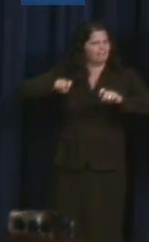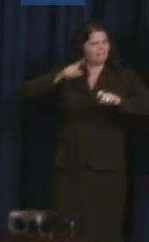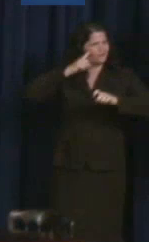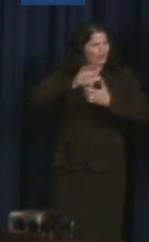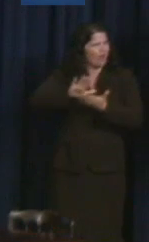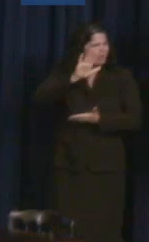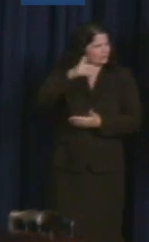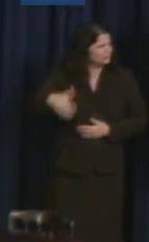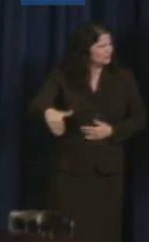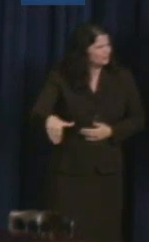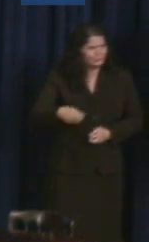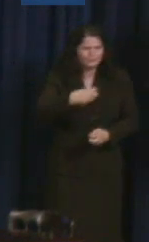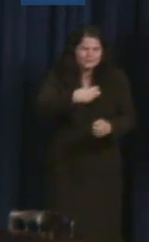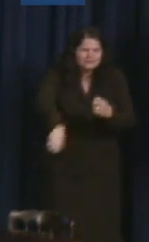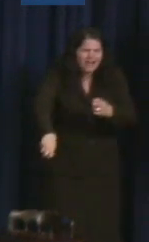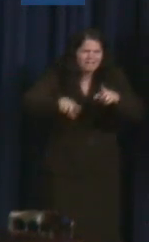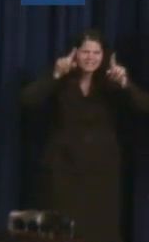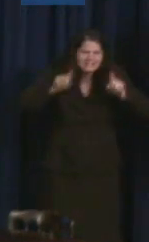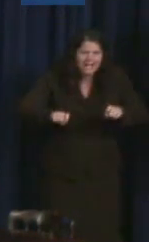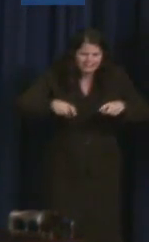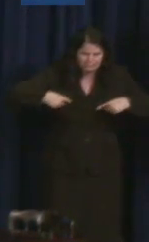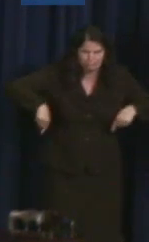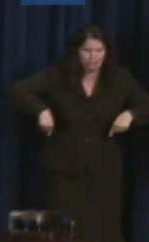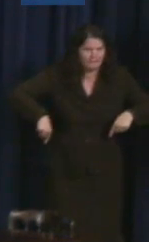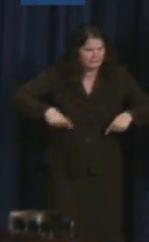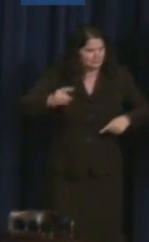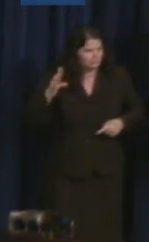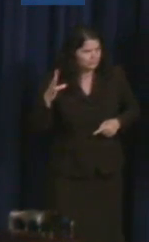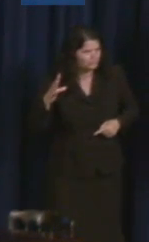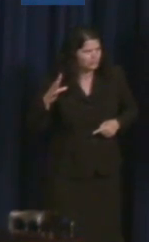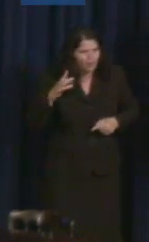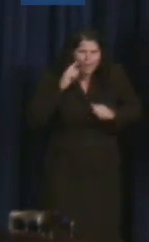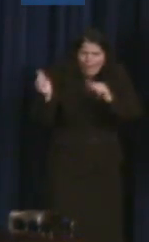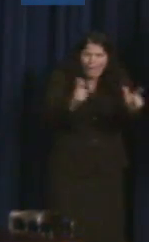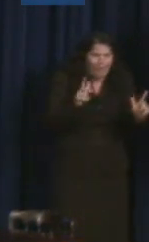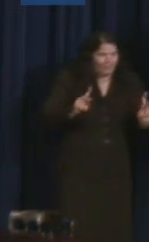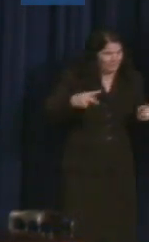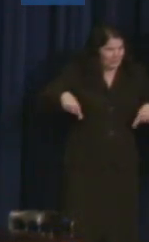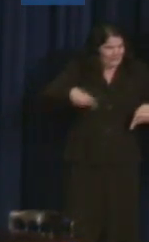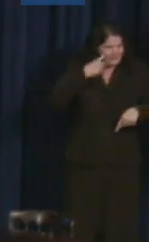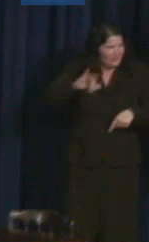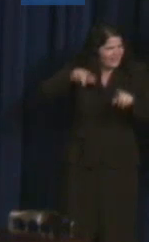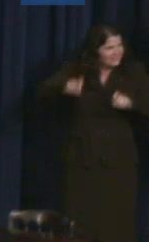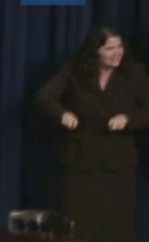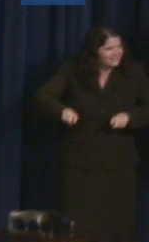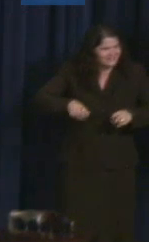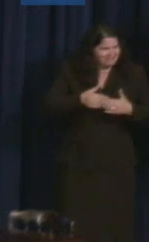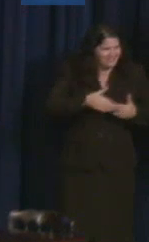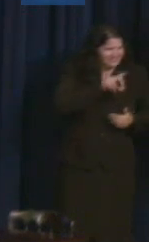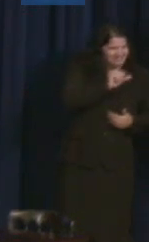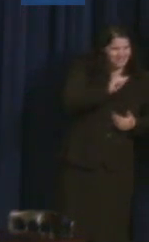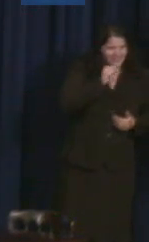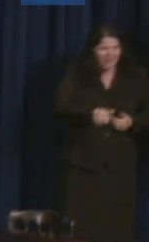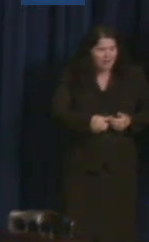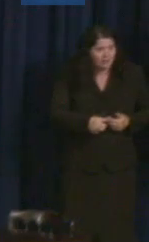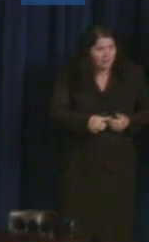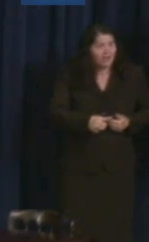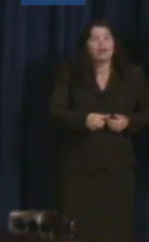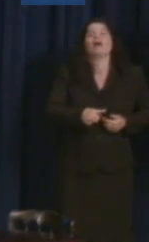anybody, whether you have a disability or not. But when you add the additional effort it often takes to receive basic testing accommodations, many